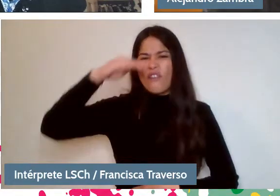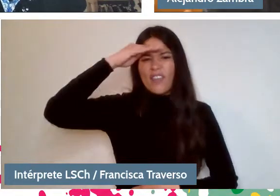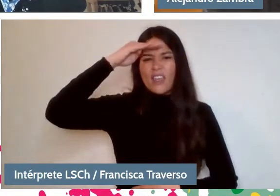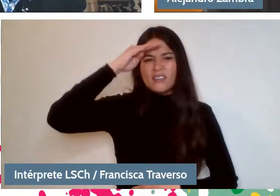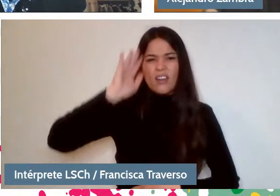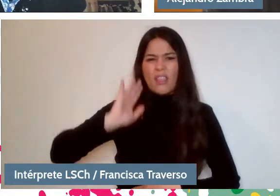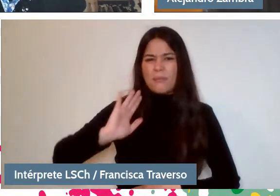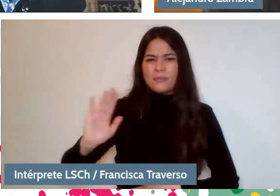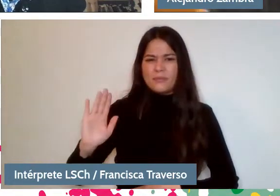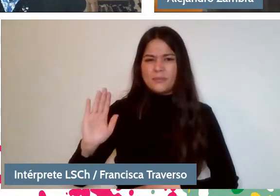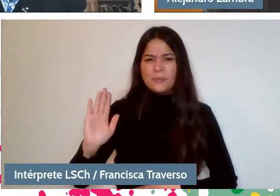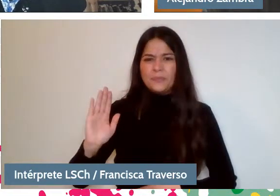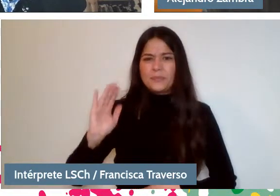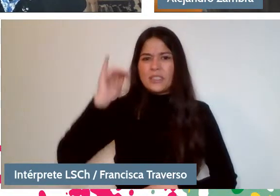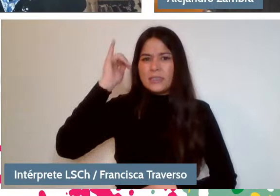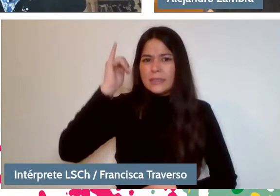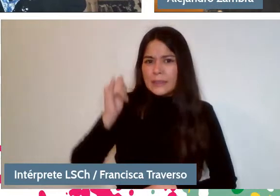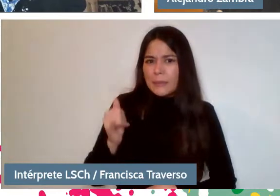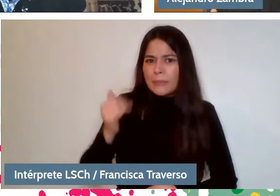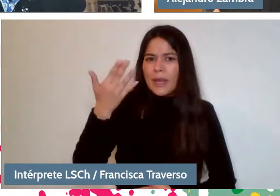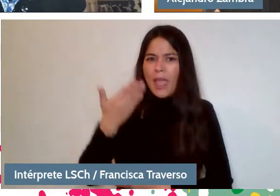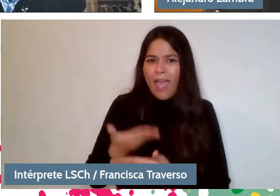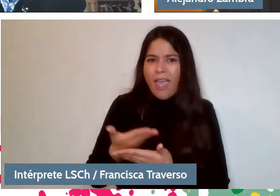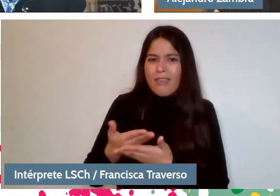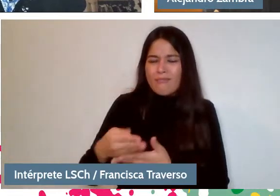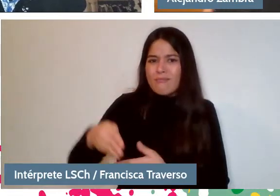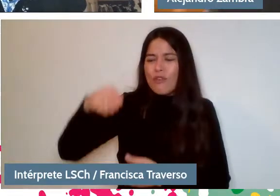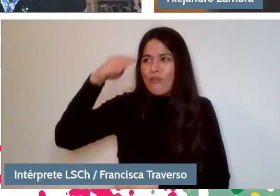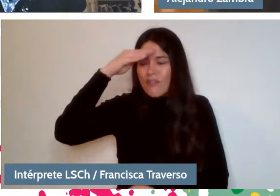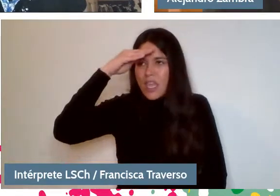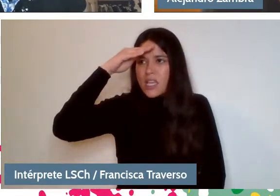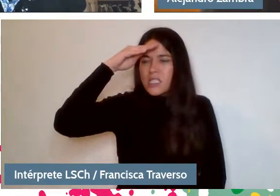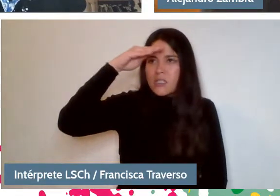There is always a construction of trust that is corroborated or not.